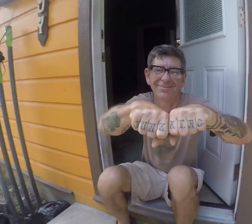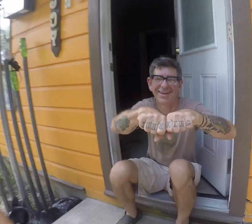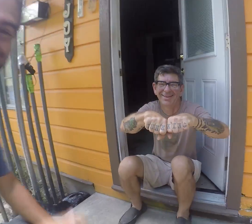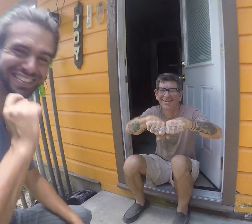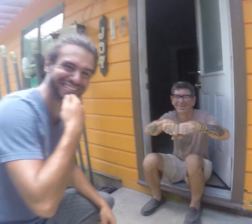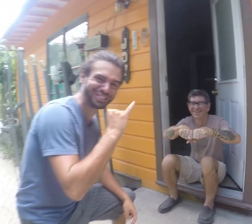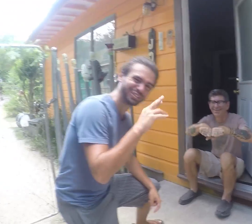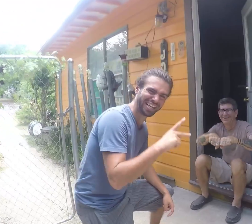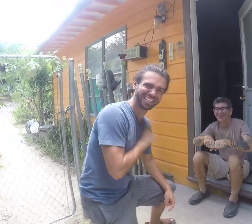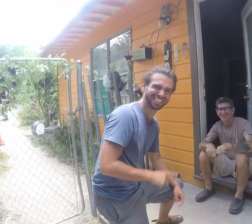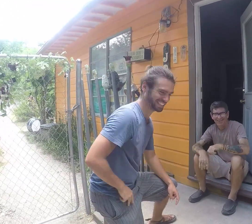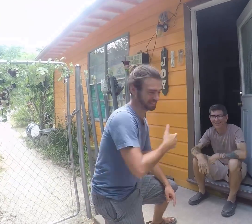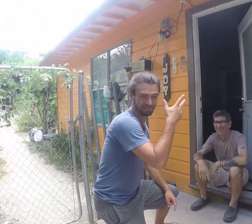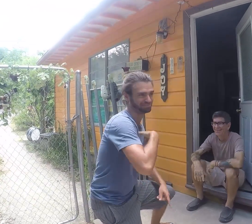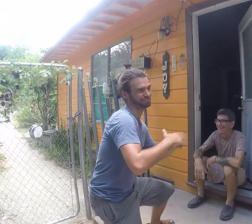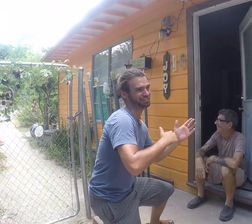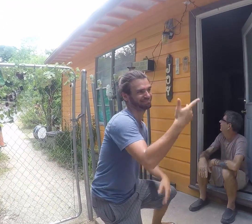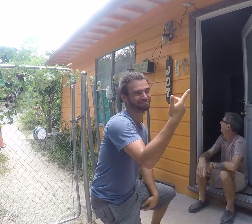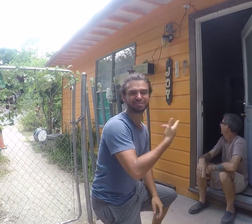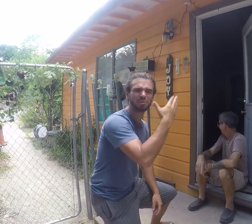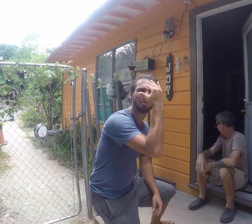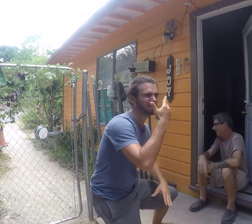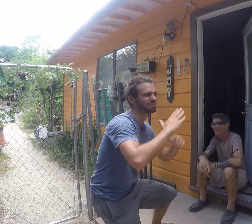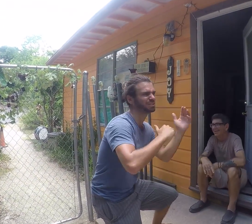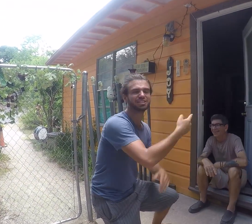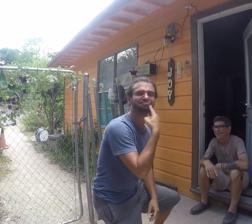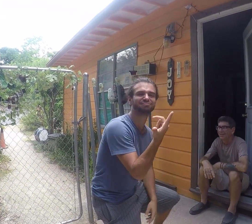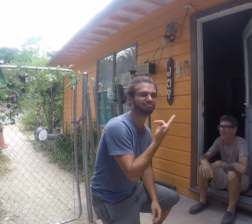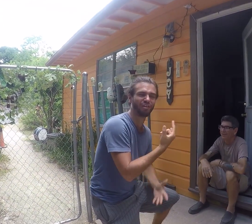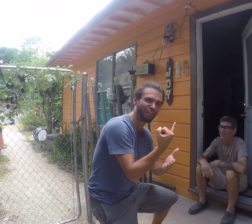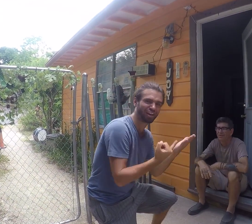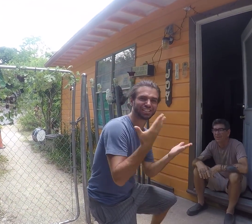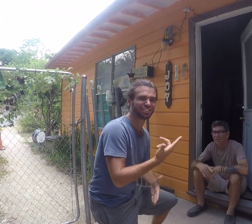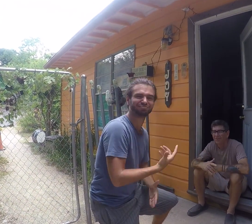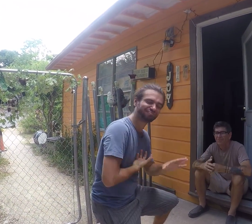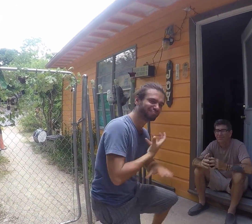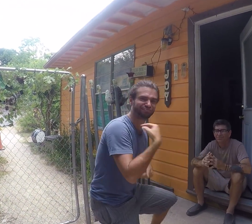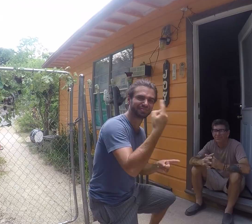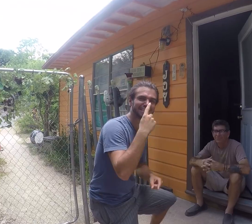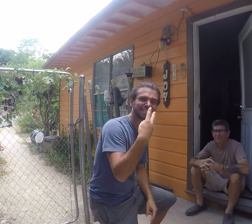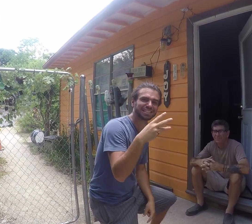That's cool! Junk King! He's the one who built Cathedral of Junk! I asked him why did he build this? He answered, "It's part of my passion. I love creating something beautiful."